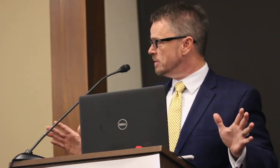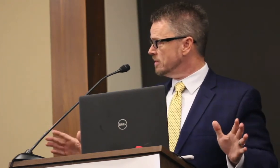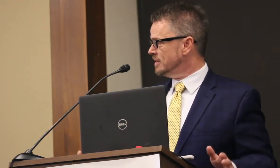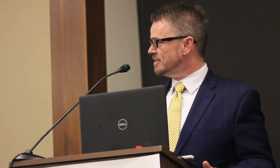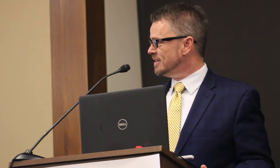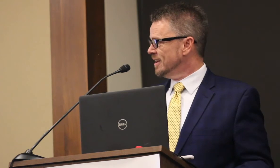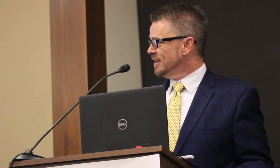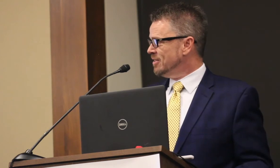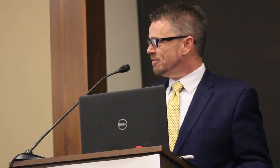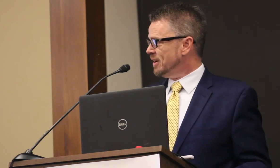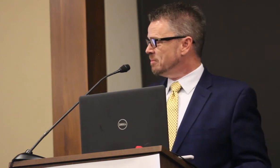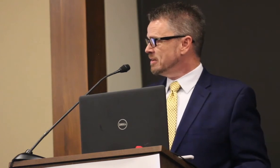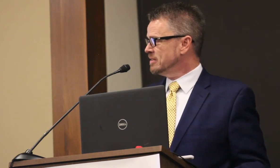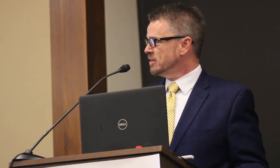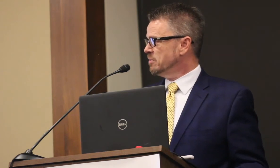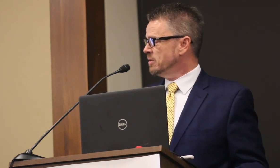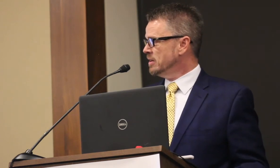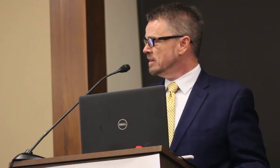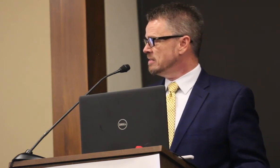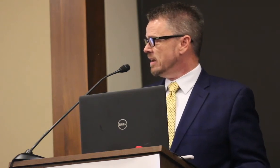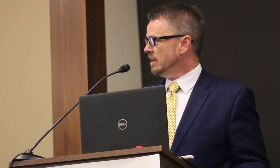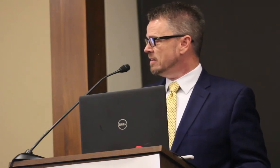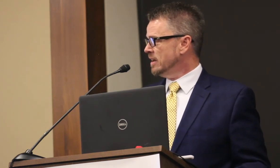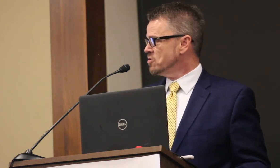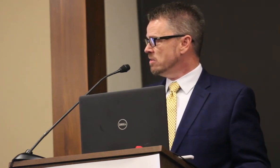disabilities, their families, their communities and nation.